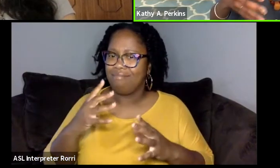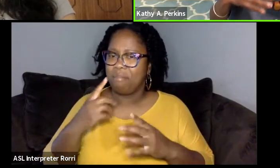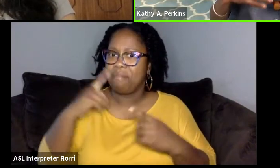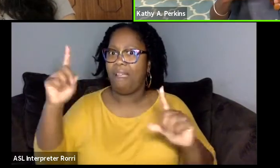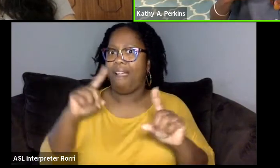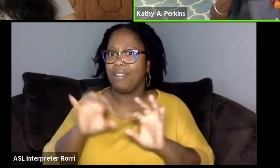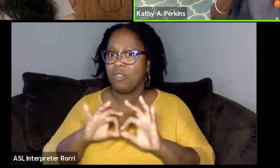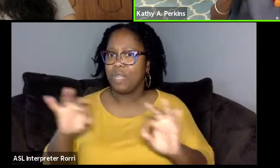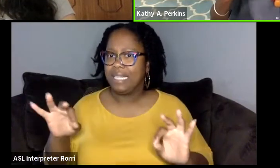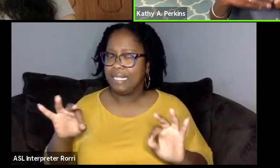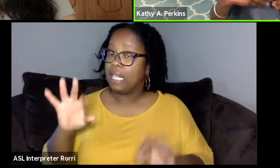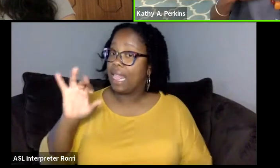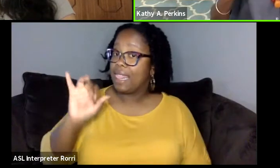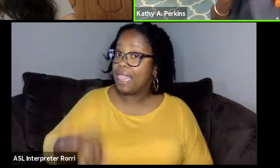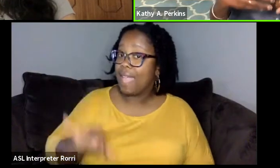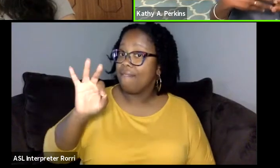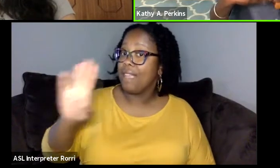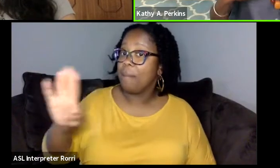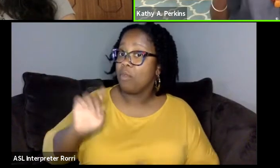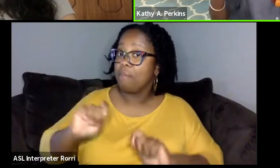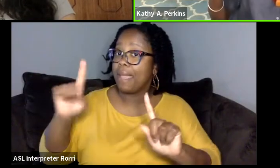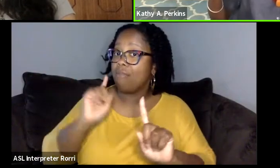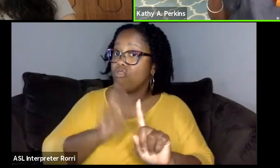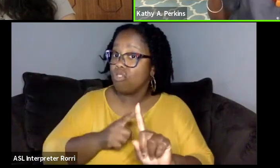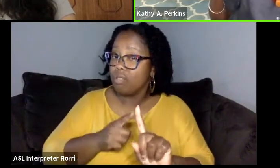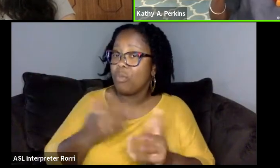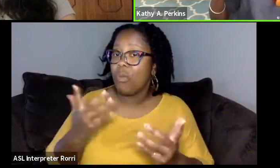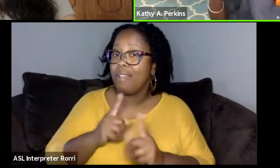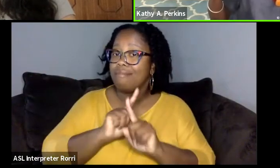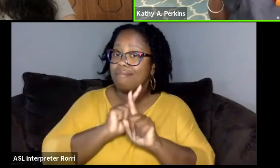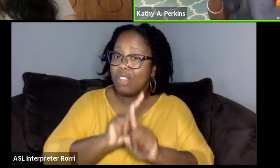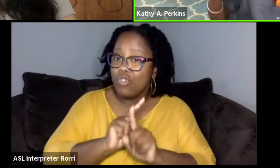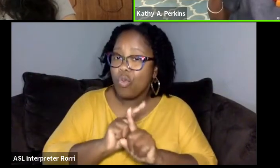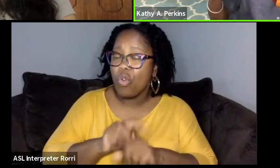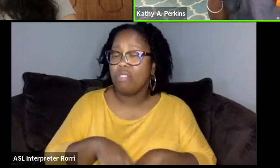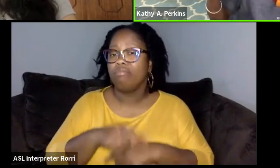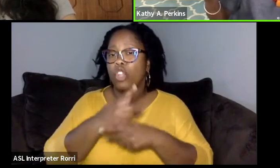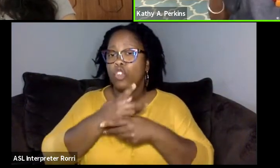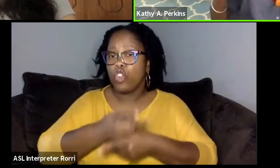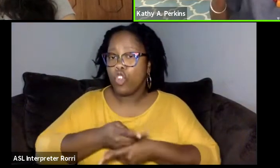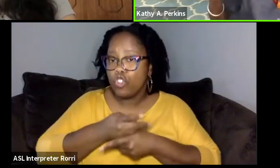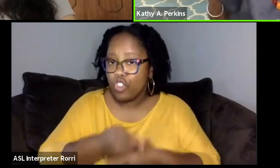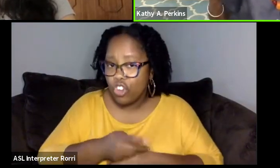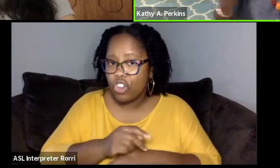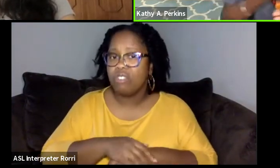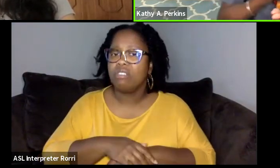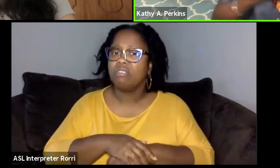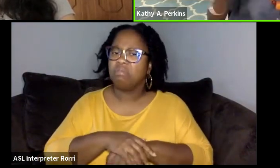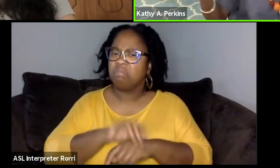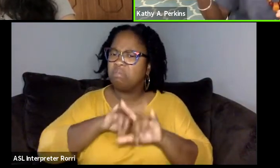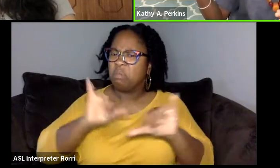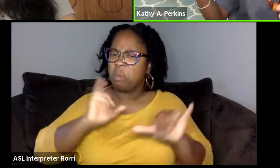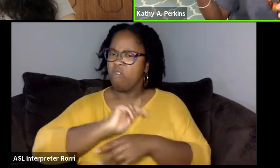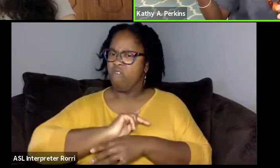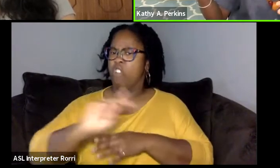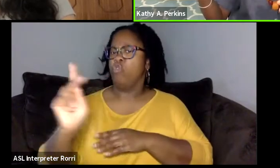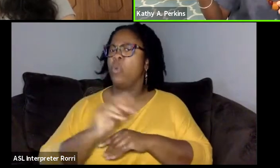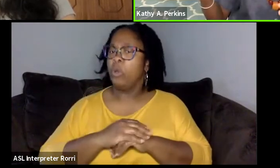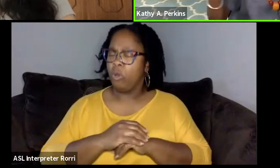was to mentor, nurture and it's also professional. So, it's a range of people,